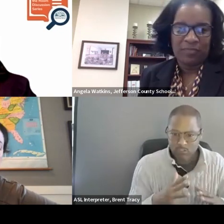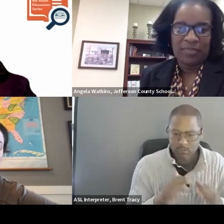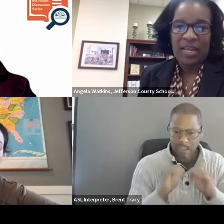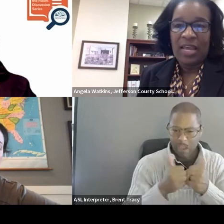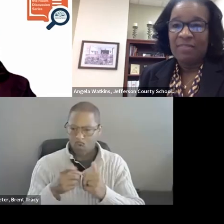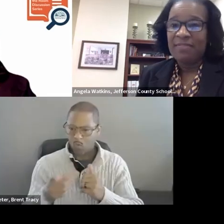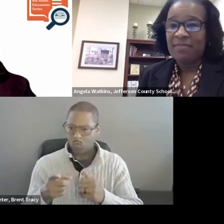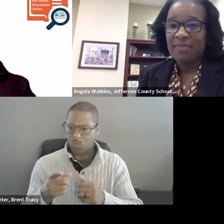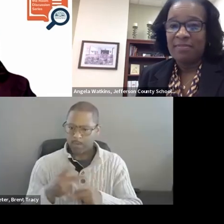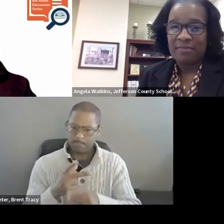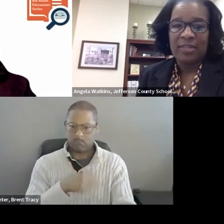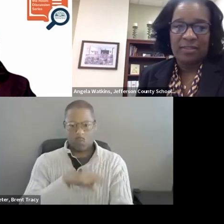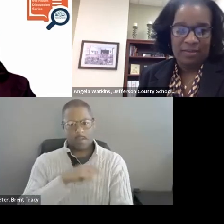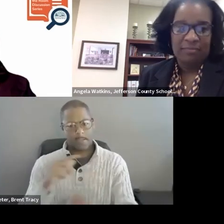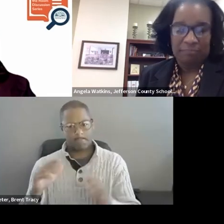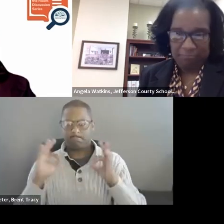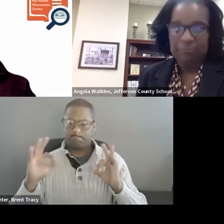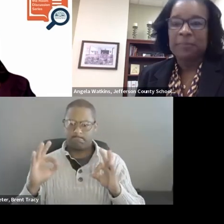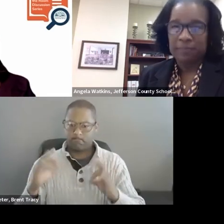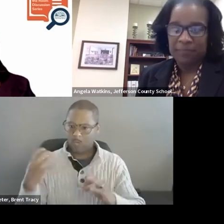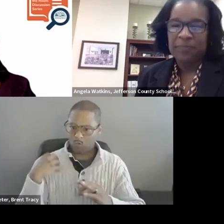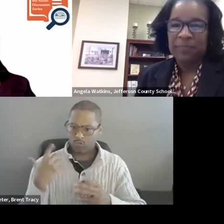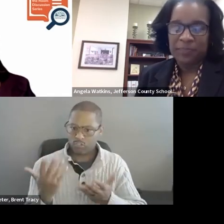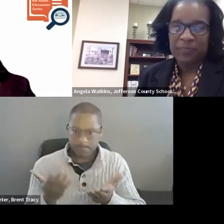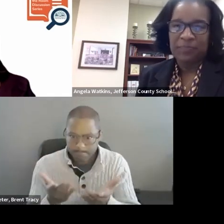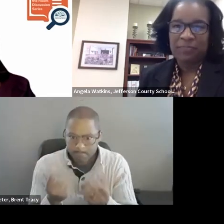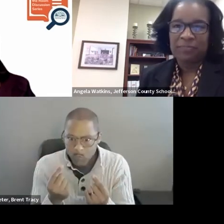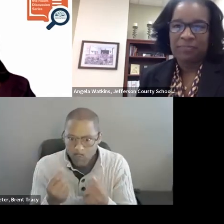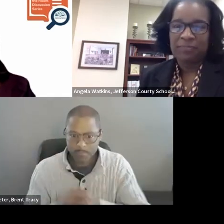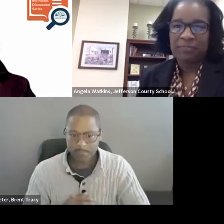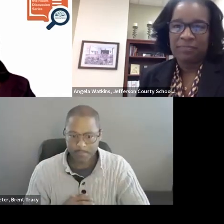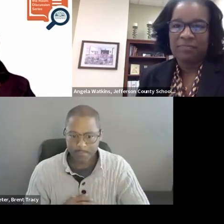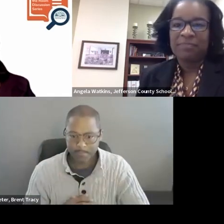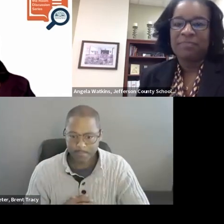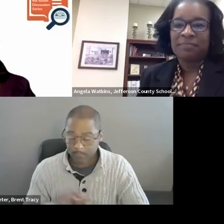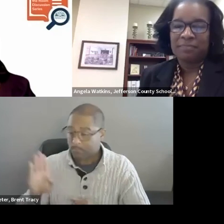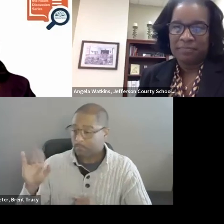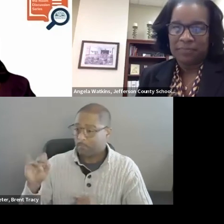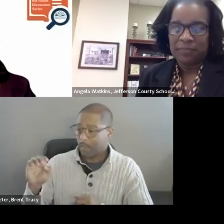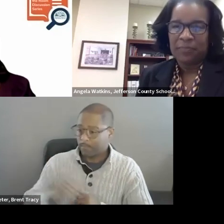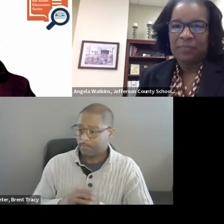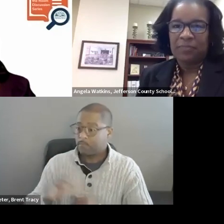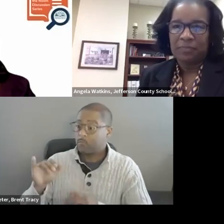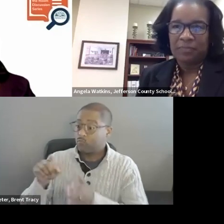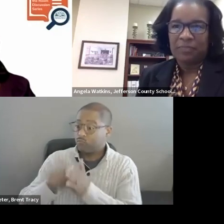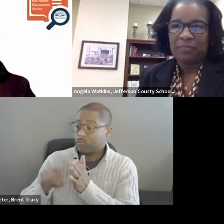SHORT, M.A.: Research supports that if you are coaching your teachers then you